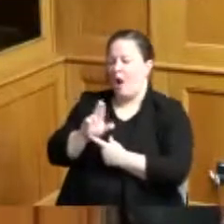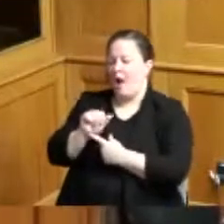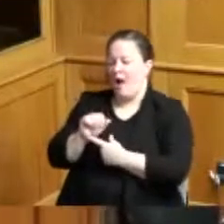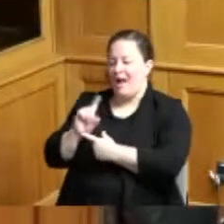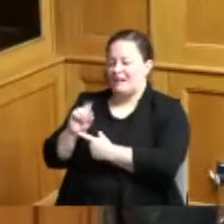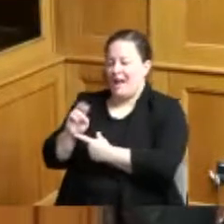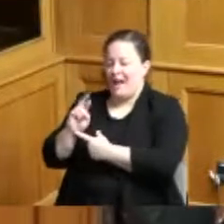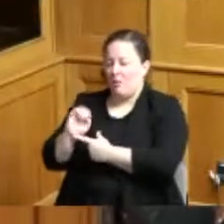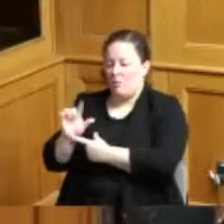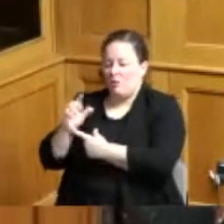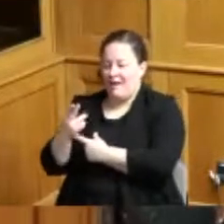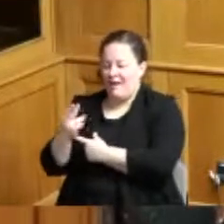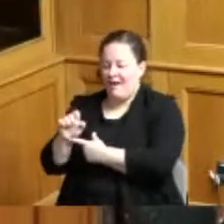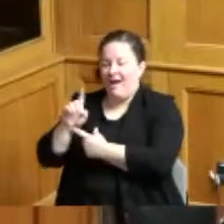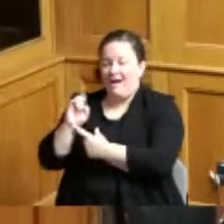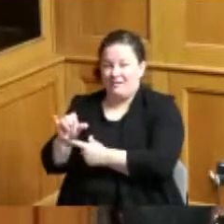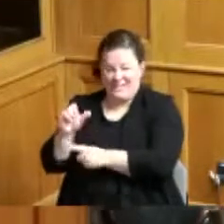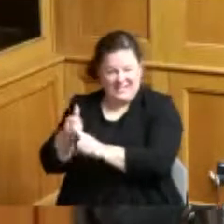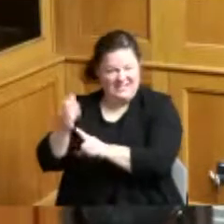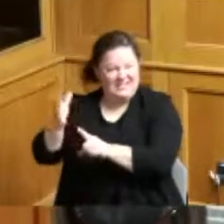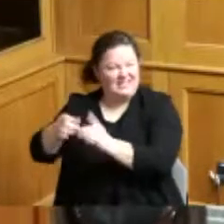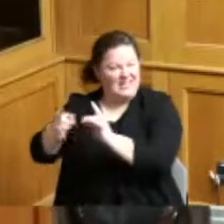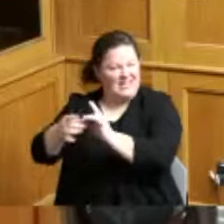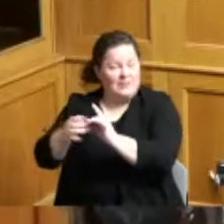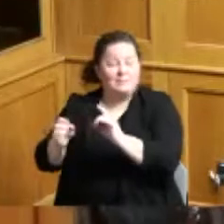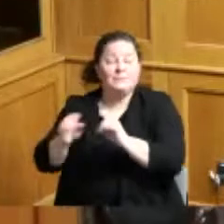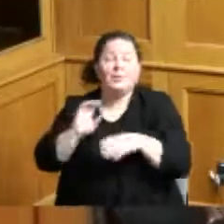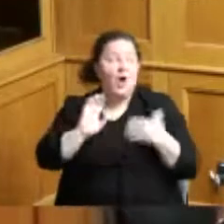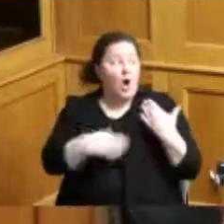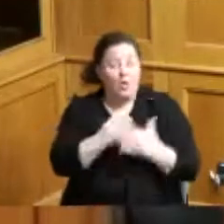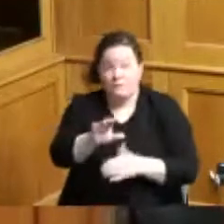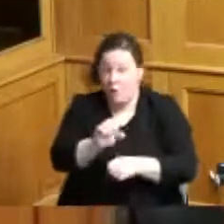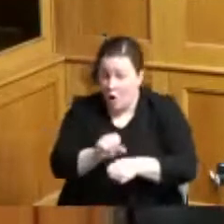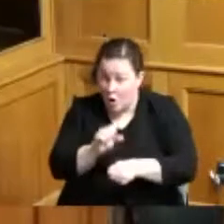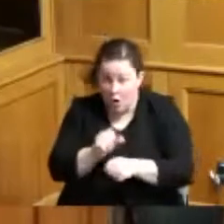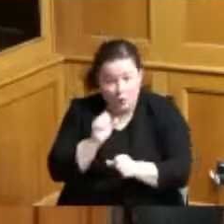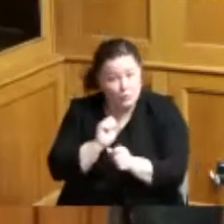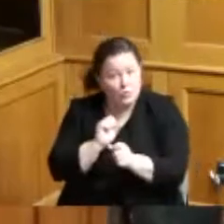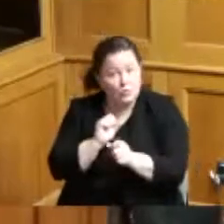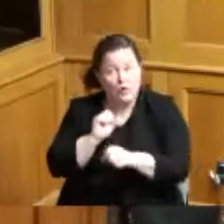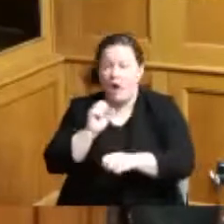and all the hard work that it took to get issue 7 passed thank you to the members of